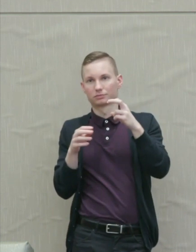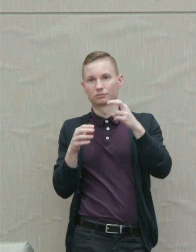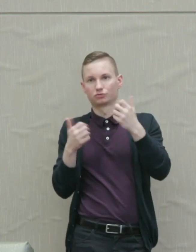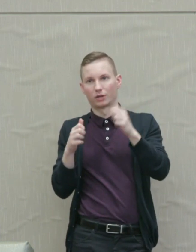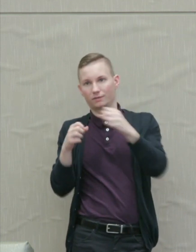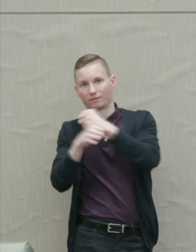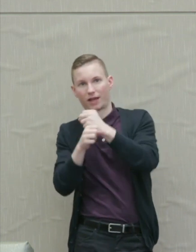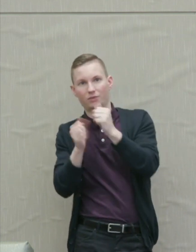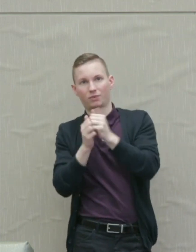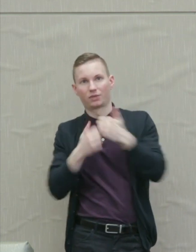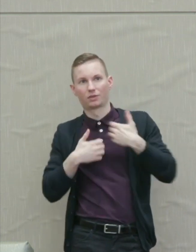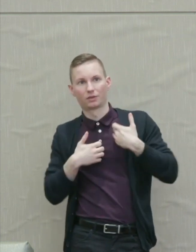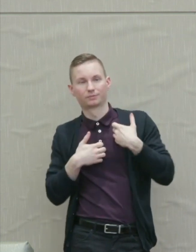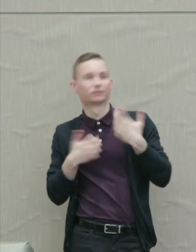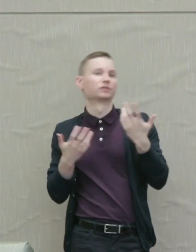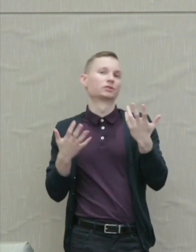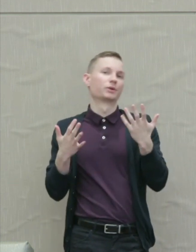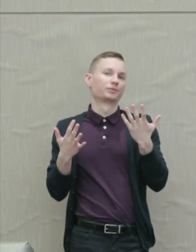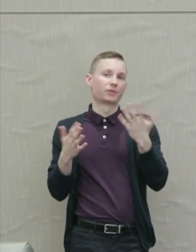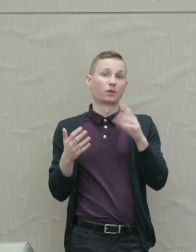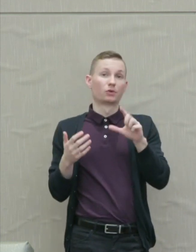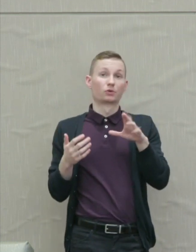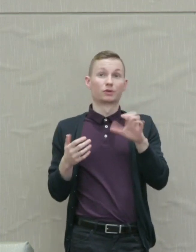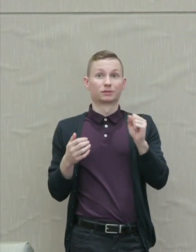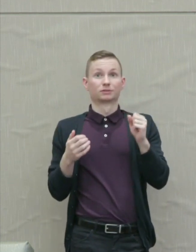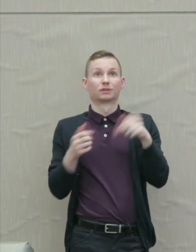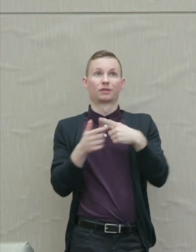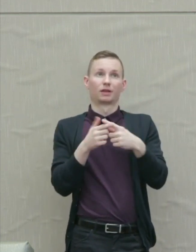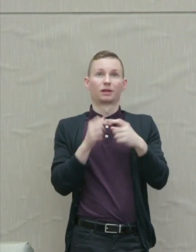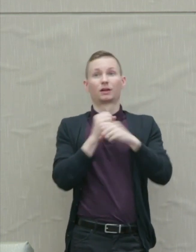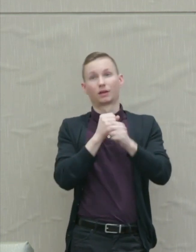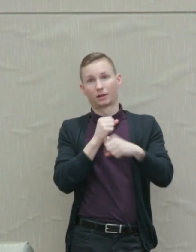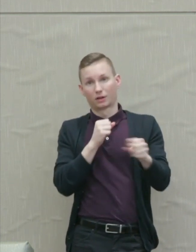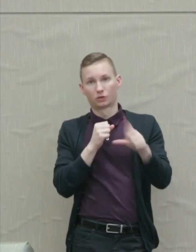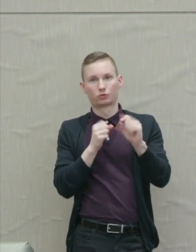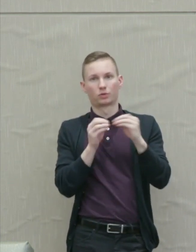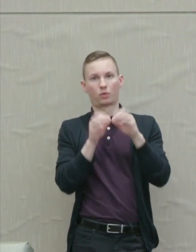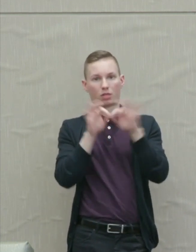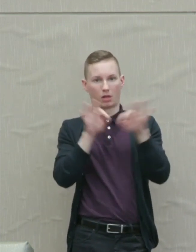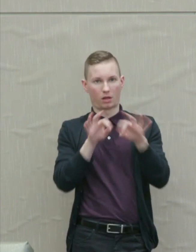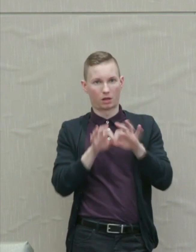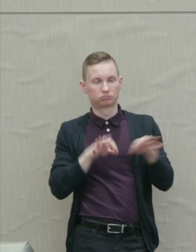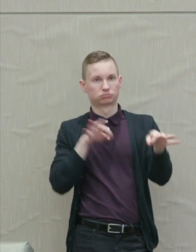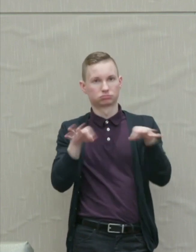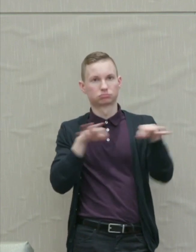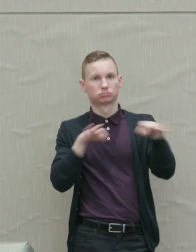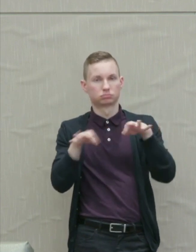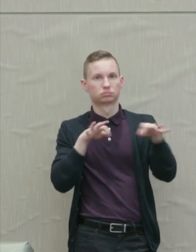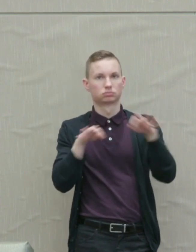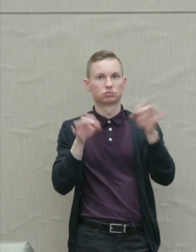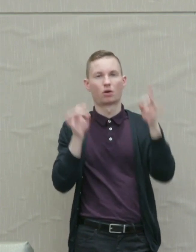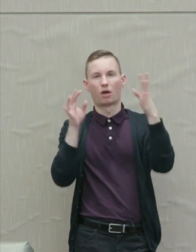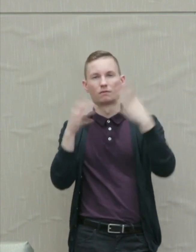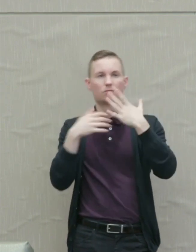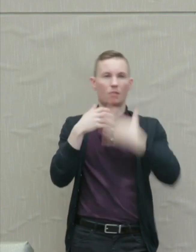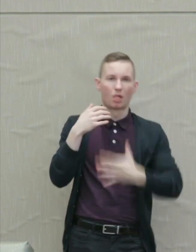In a poetic tour de force, Lucretius now goes on for about 20 more lines describing the carnage the animals unleash.